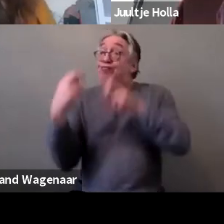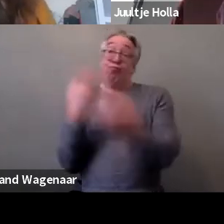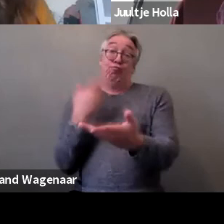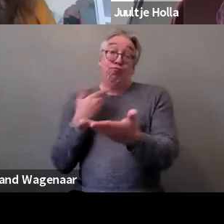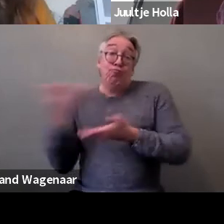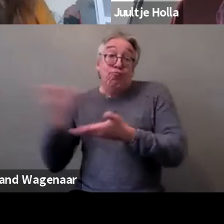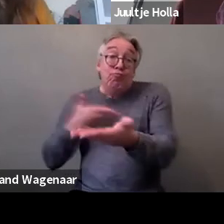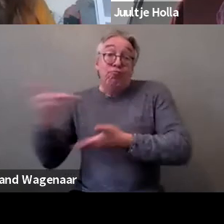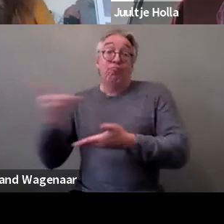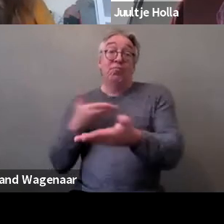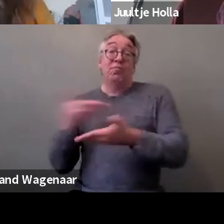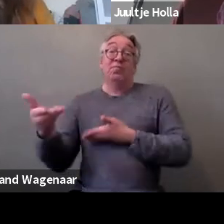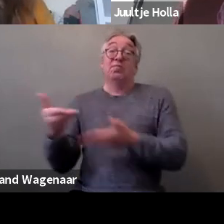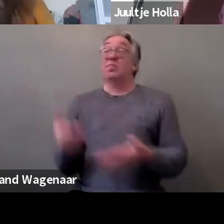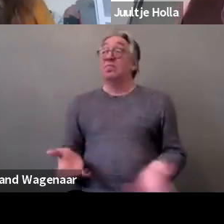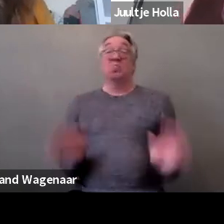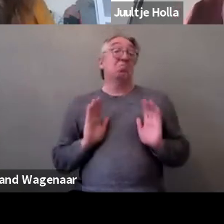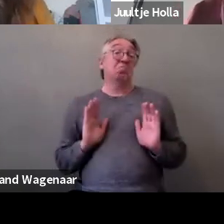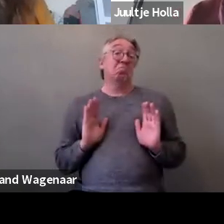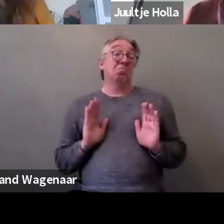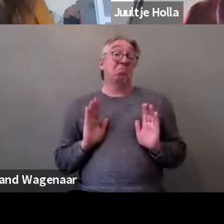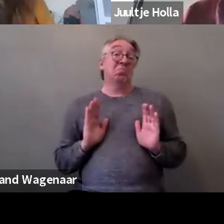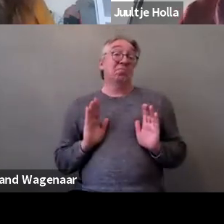We just have to wait and see because it's a long process